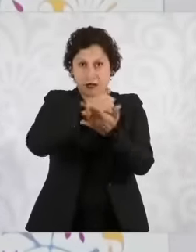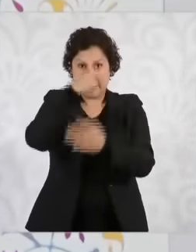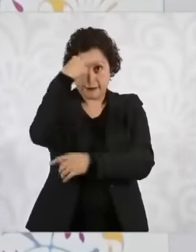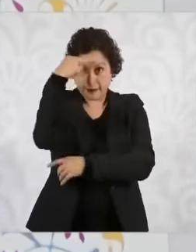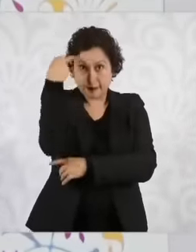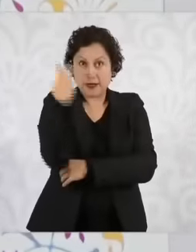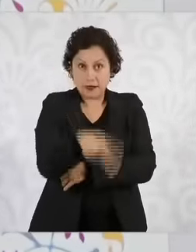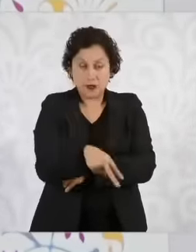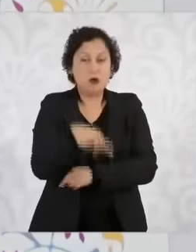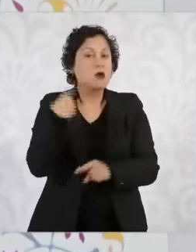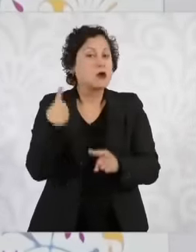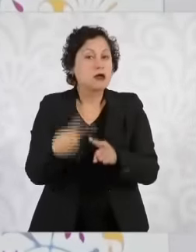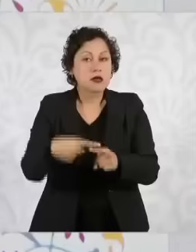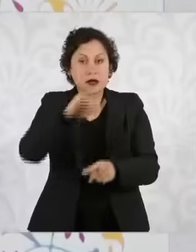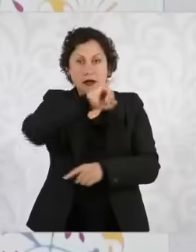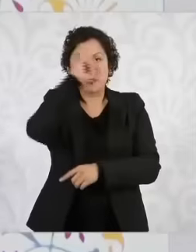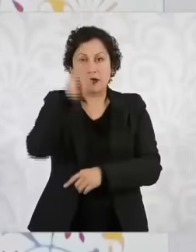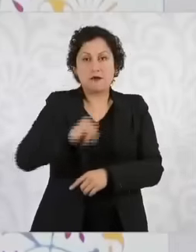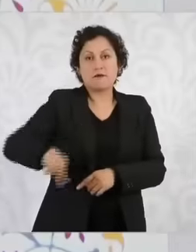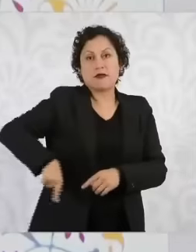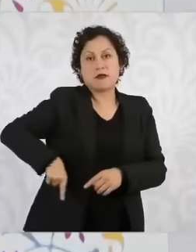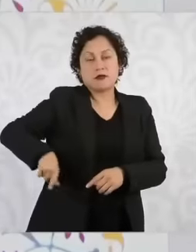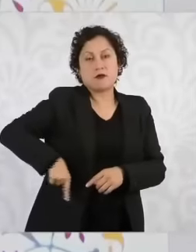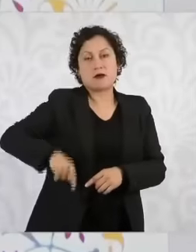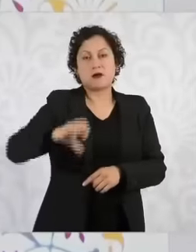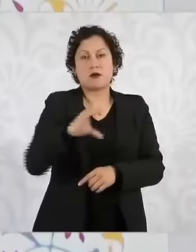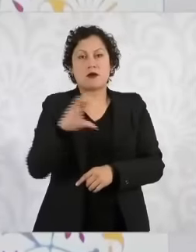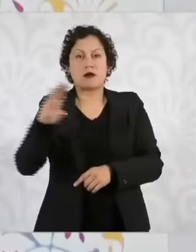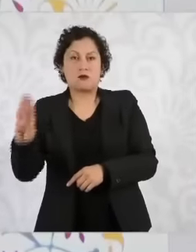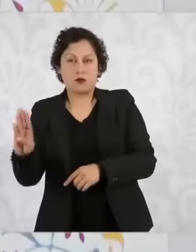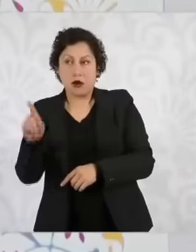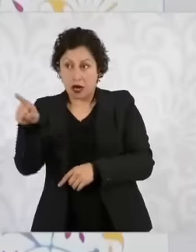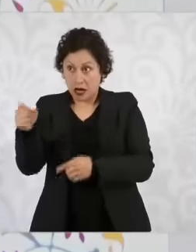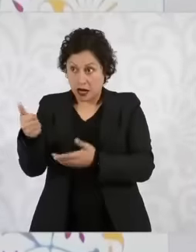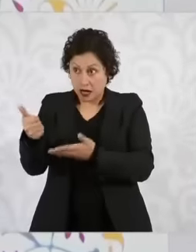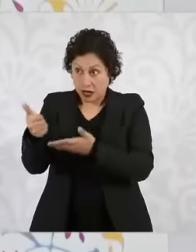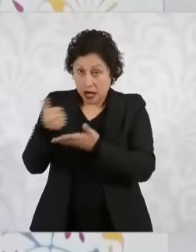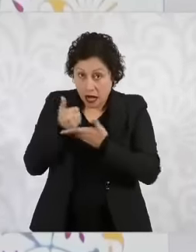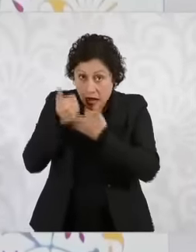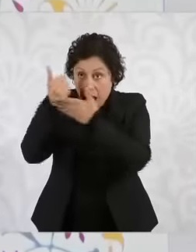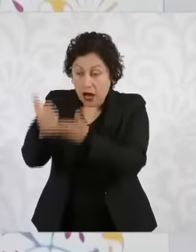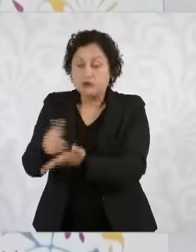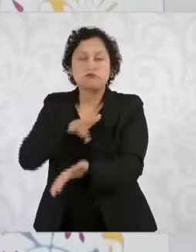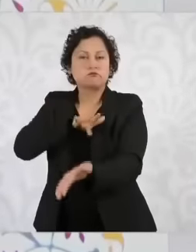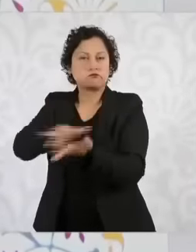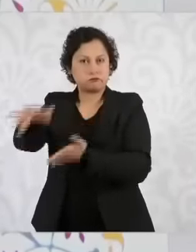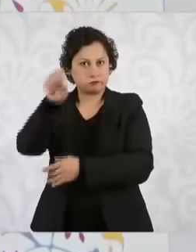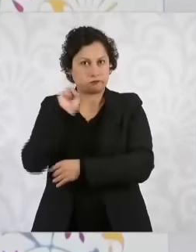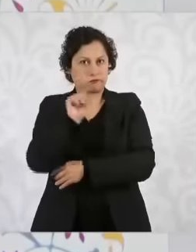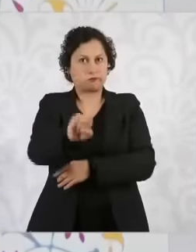of government will brugada whatever requires support Well, there we will be supporting let's see